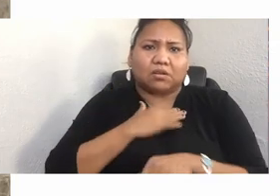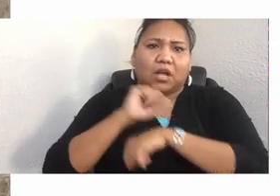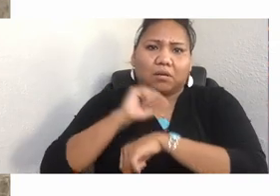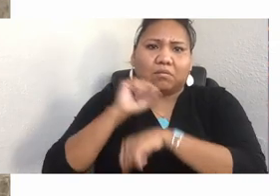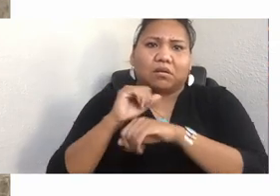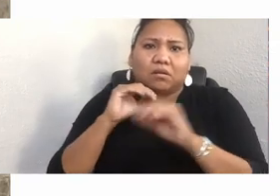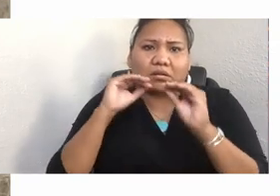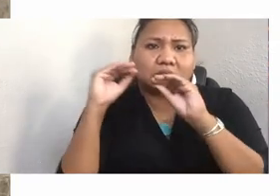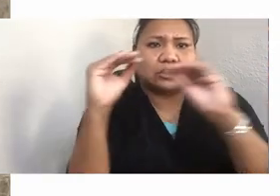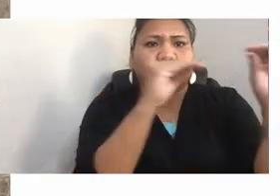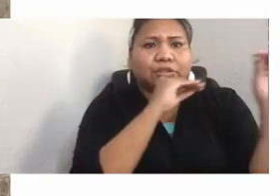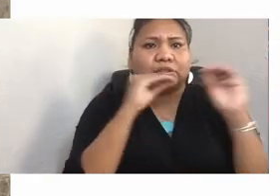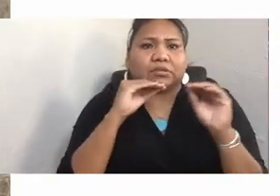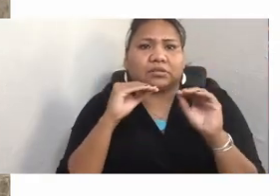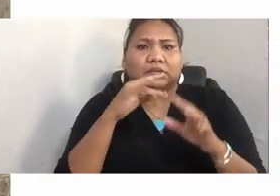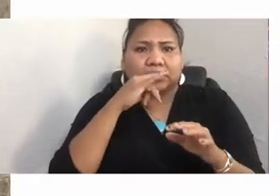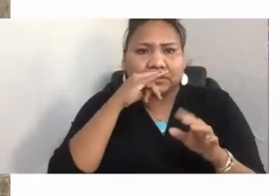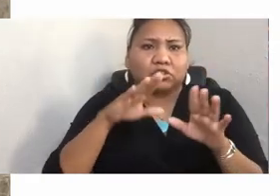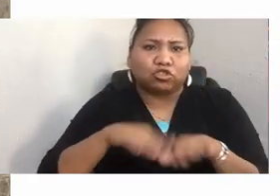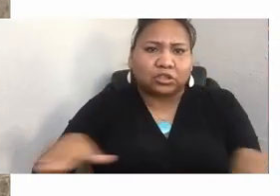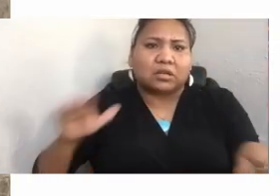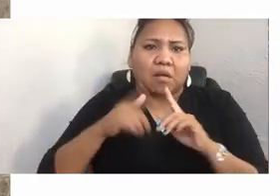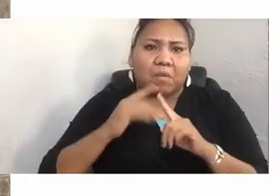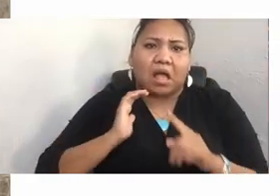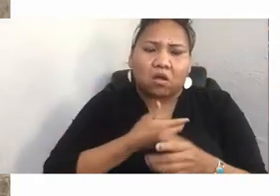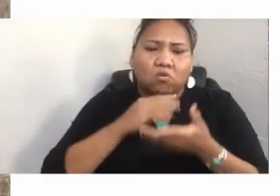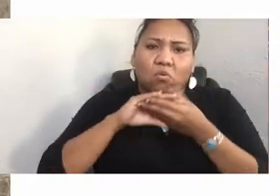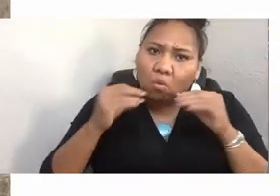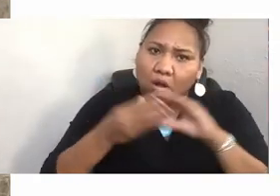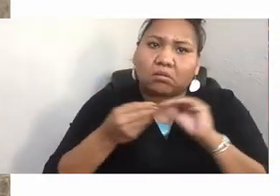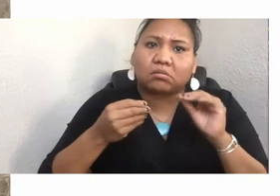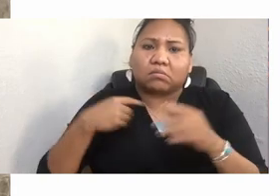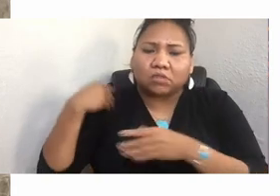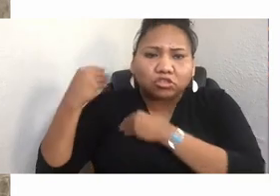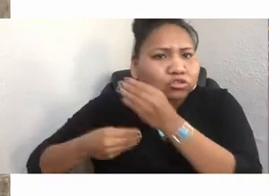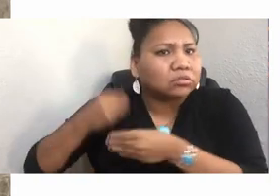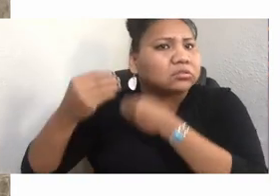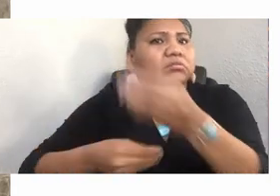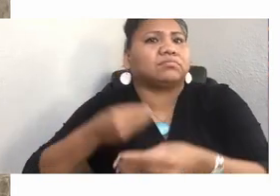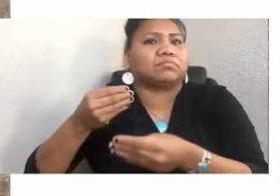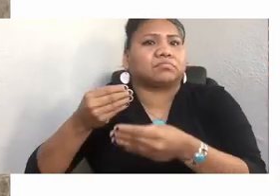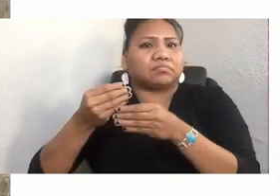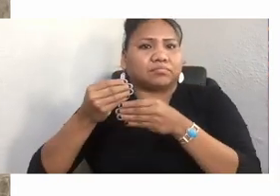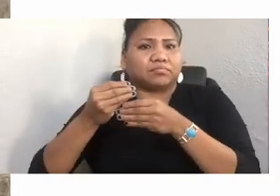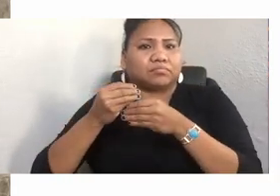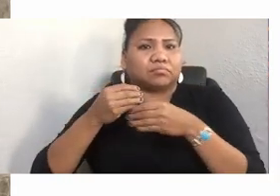And when I started teaching, I did as all teachers must do, which is to edify culturally relevant and comprehensive